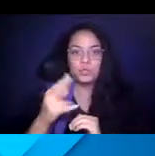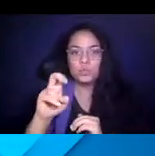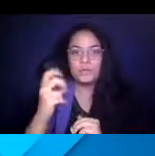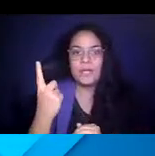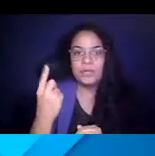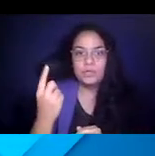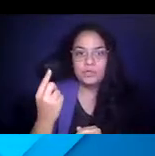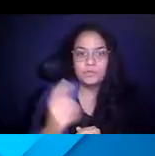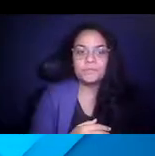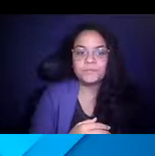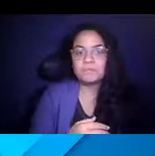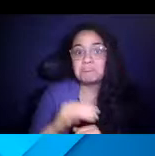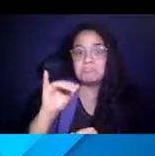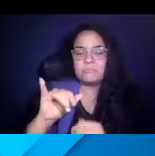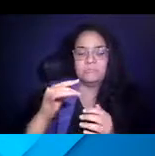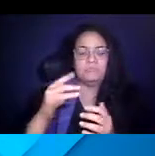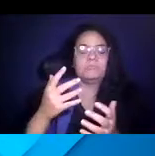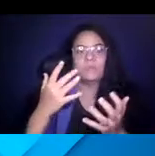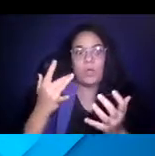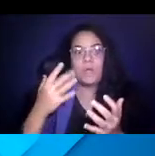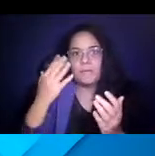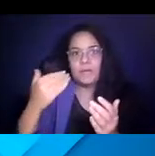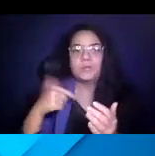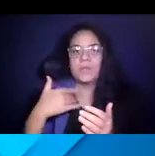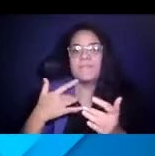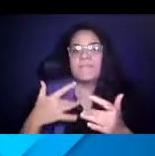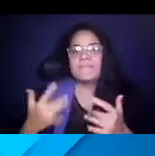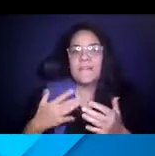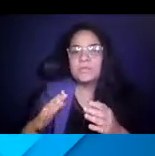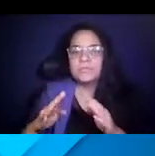14:55:39 And that's really just because we now have some events that are occurring downtown.